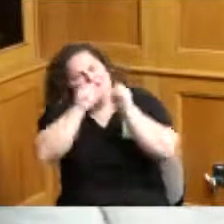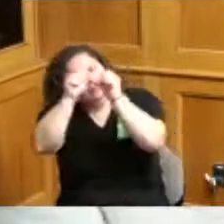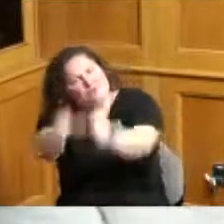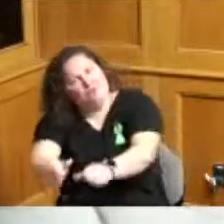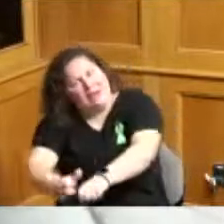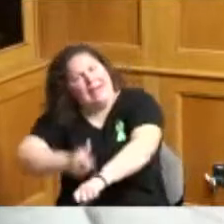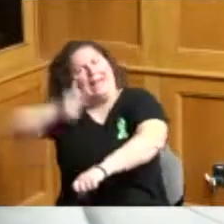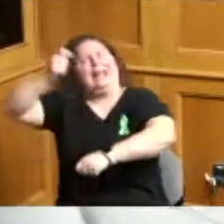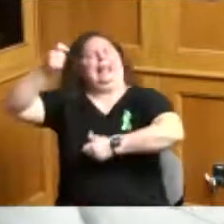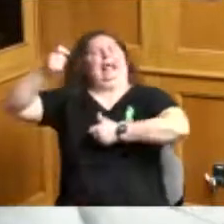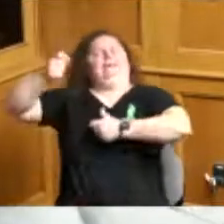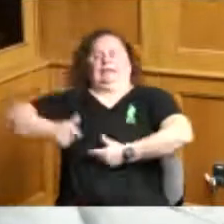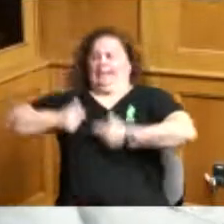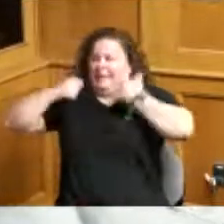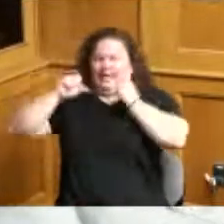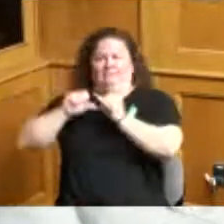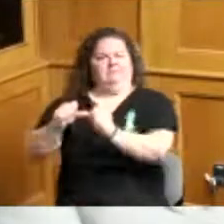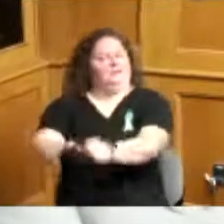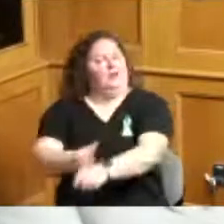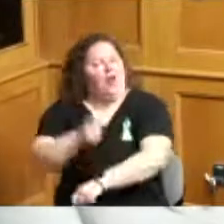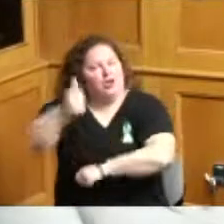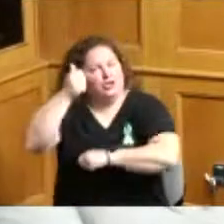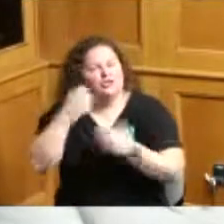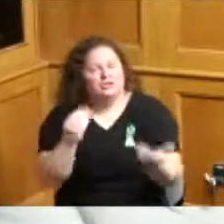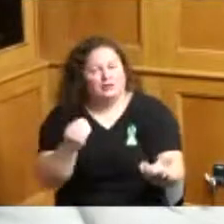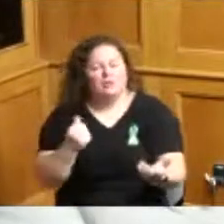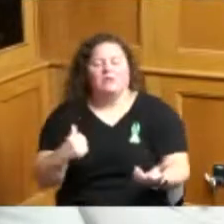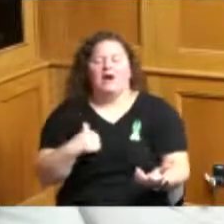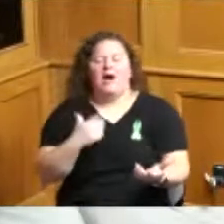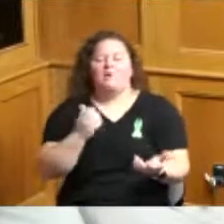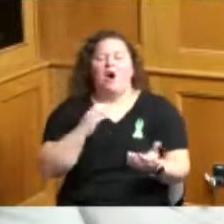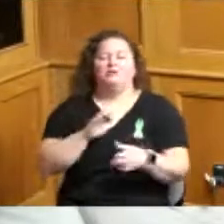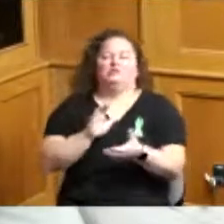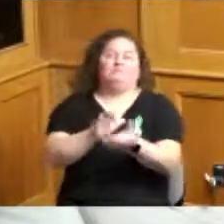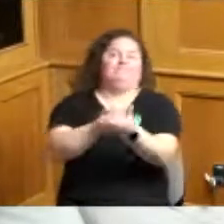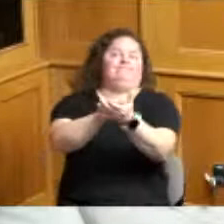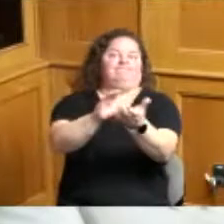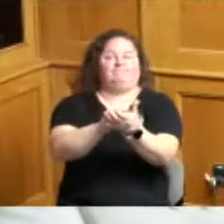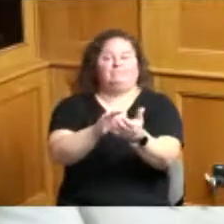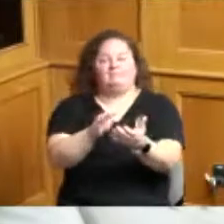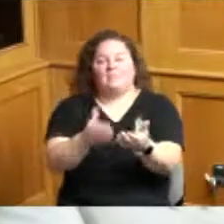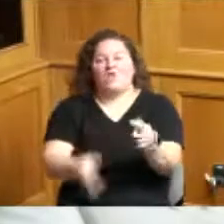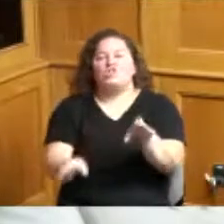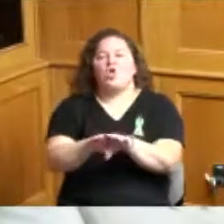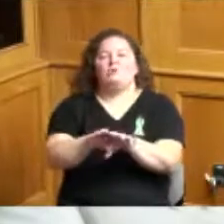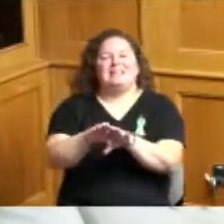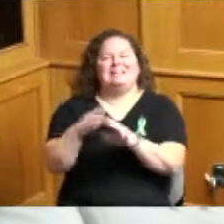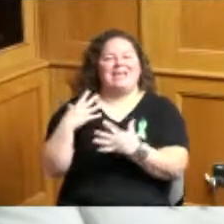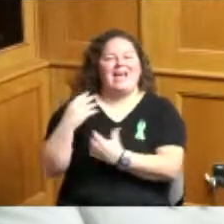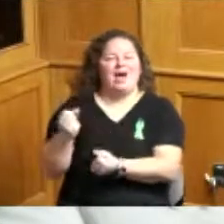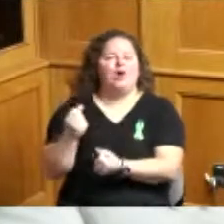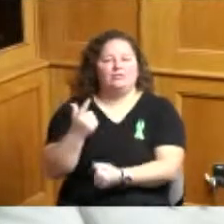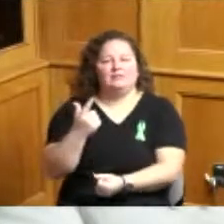give a shout out to closing the health gap they had their major event that they have every year